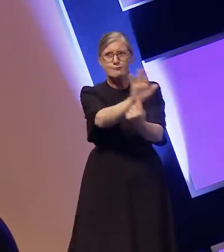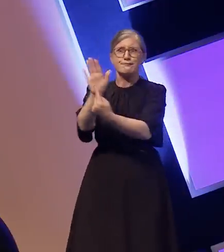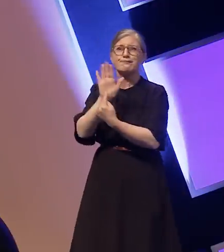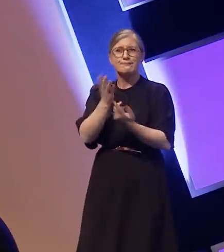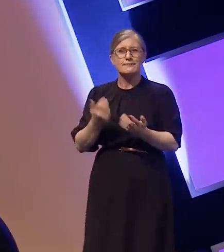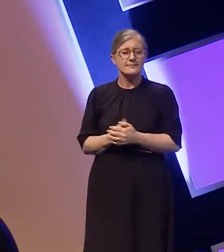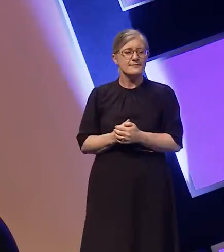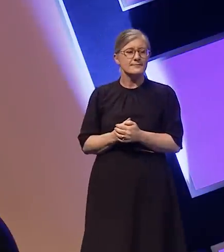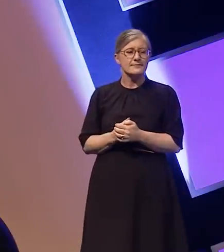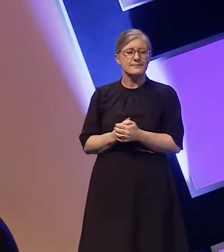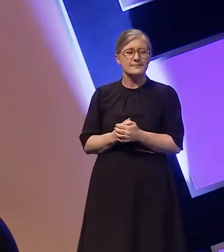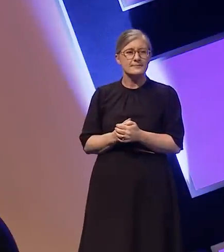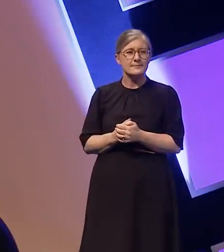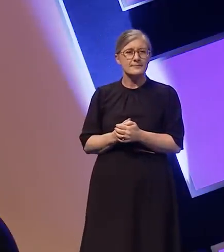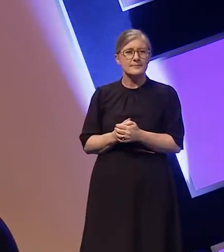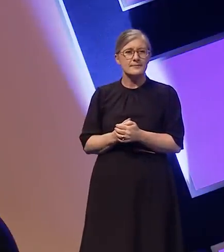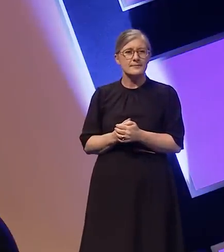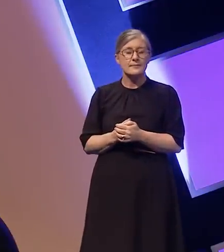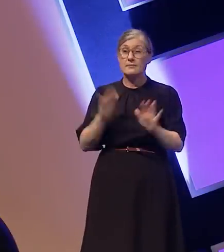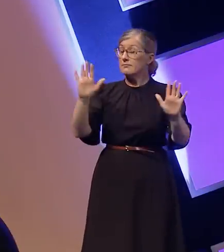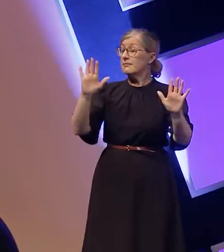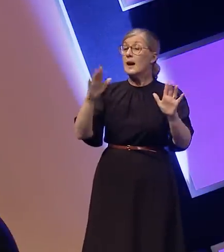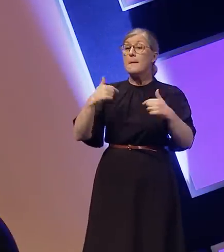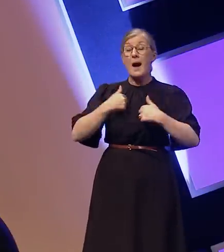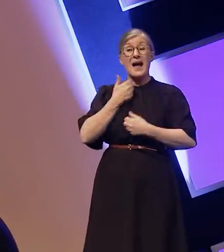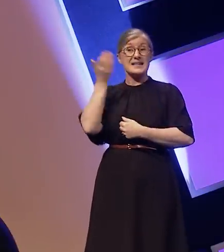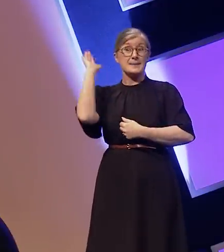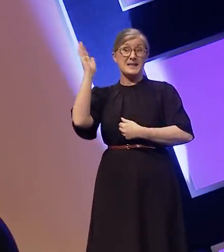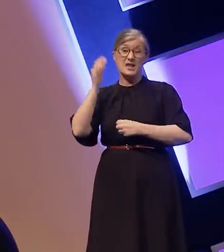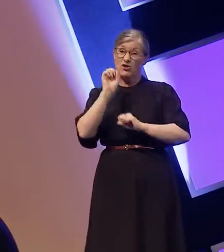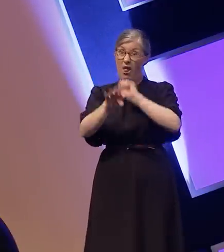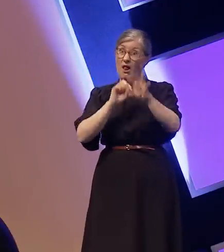The frustration that is clear in my speech is something that I have lived with all my life